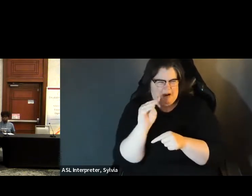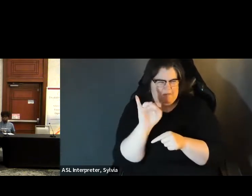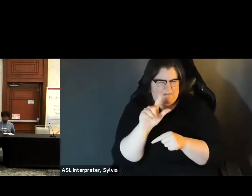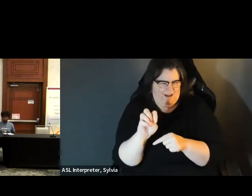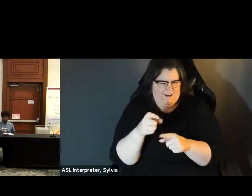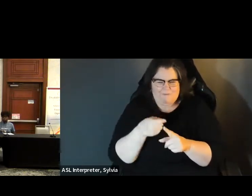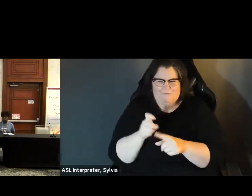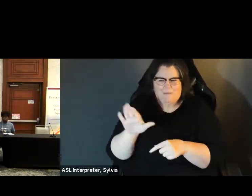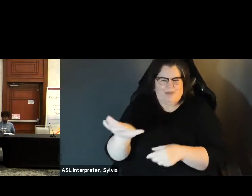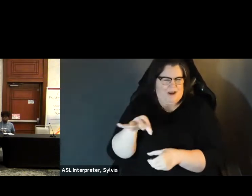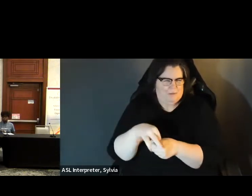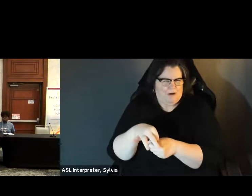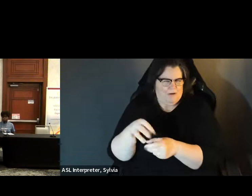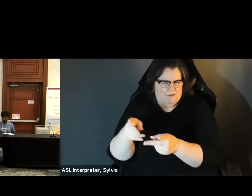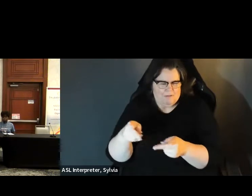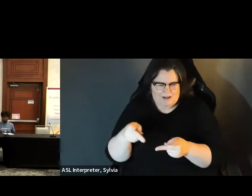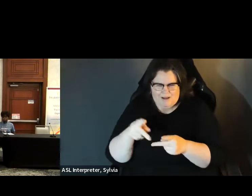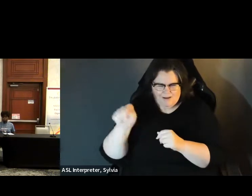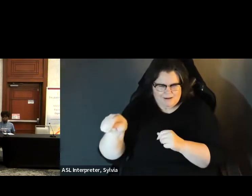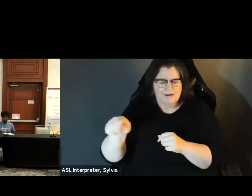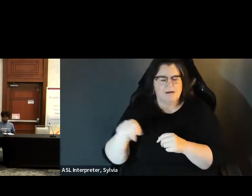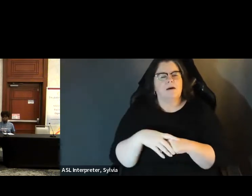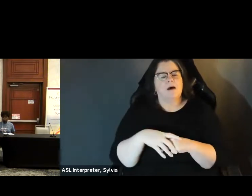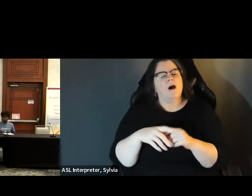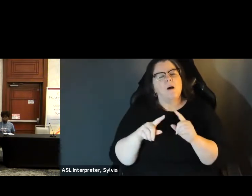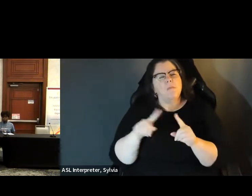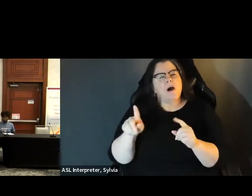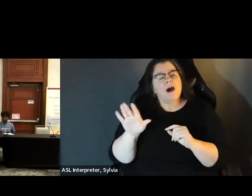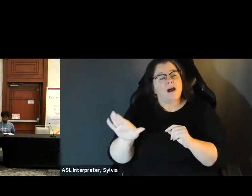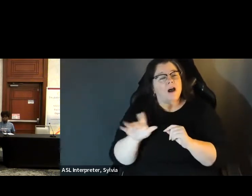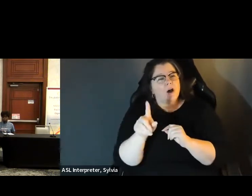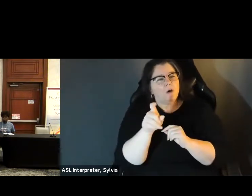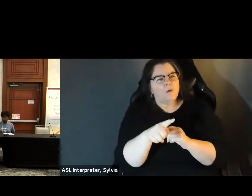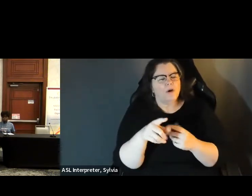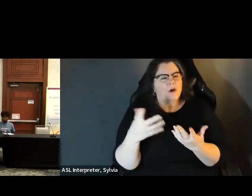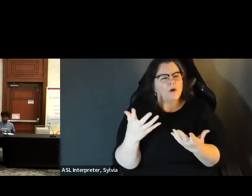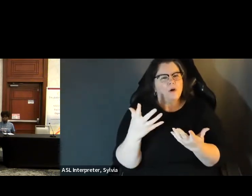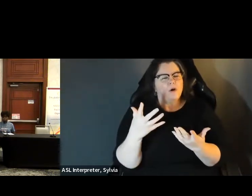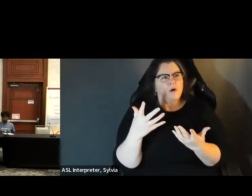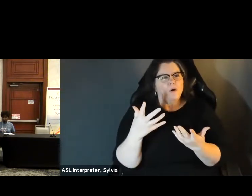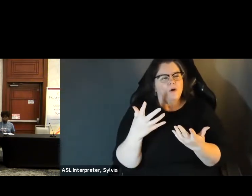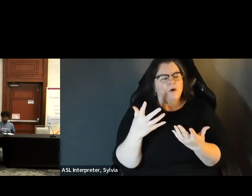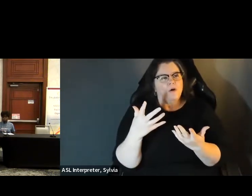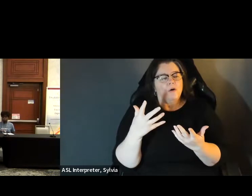Who notes that they're very lucky to be just one mile away from their in polling or in person. lucky to be one mile afrom their in-person polling Polling precinct is what are the data points being evaluated to determine the need for accessible vote by mail balloting?